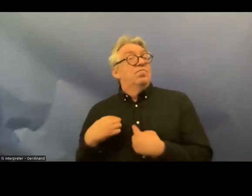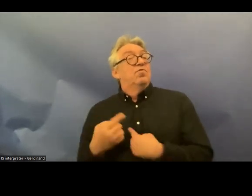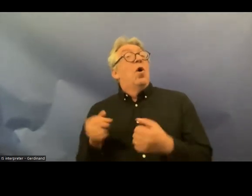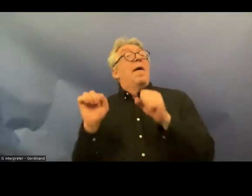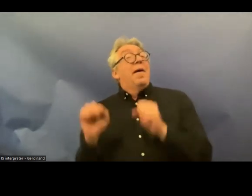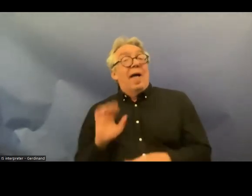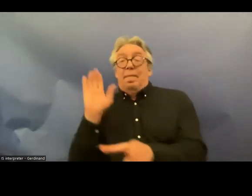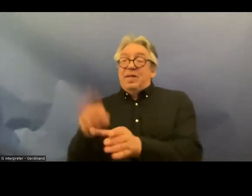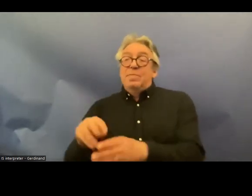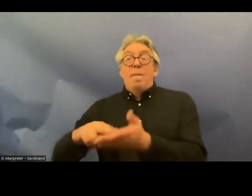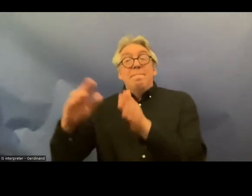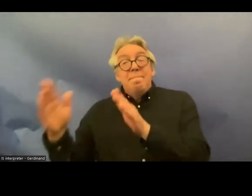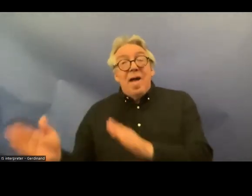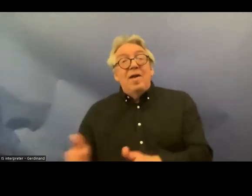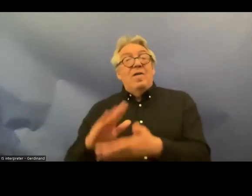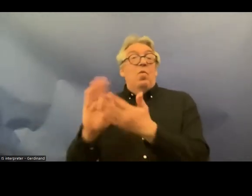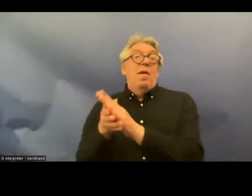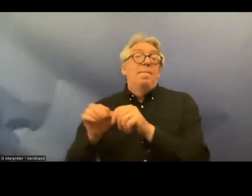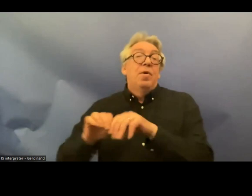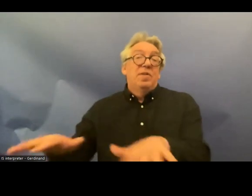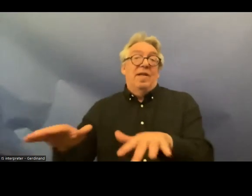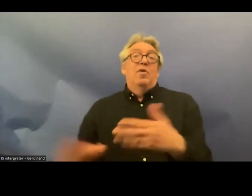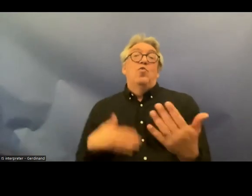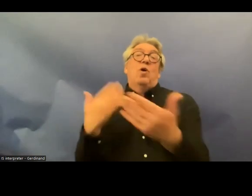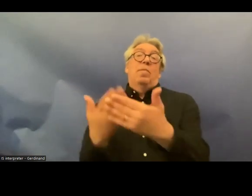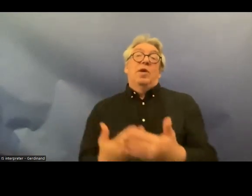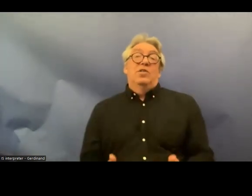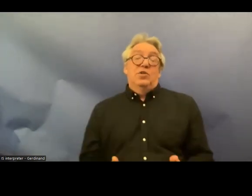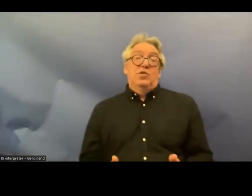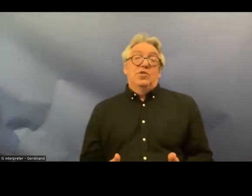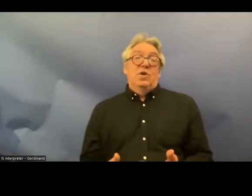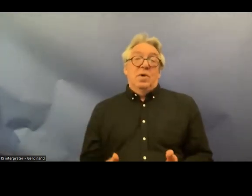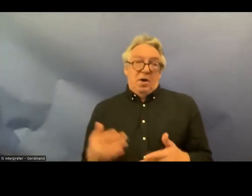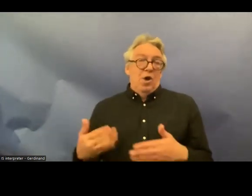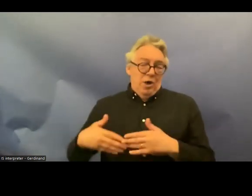planning to implement the recommendations in a systematic manner